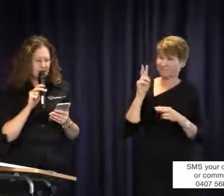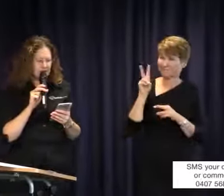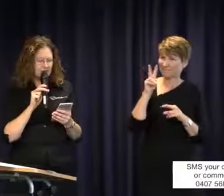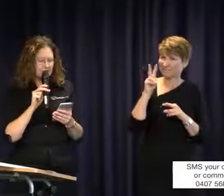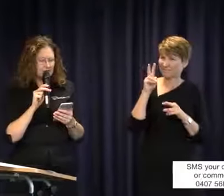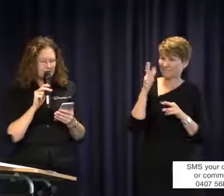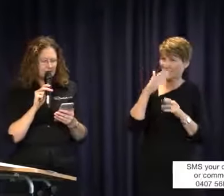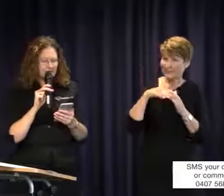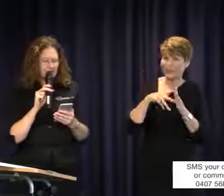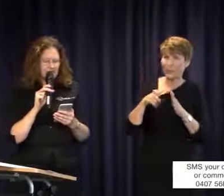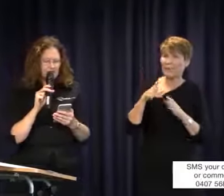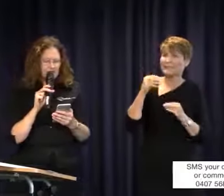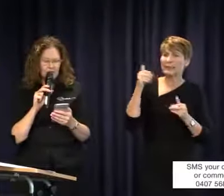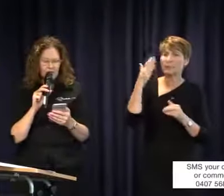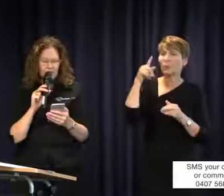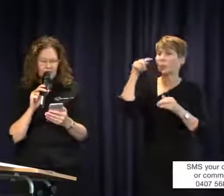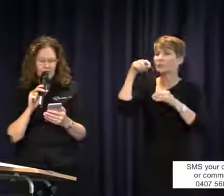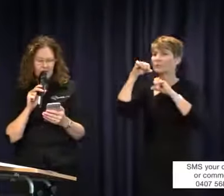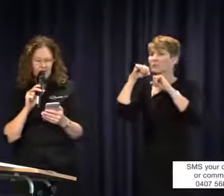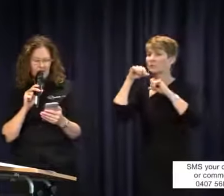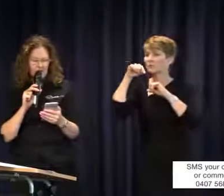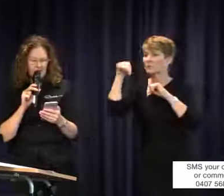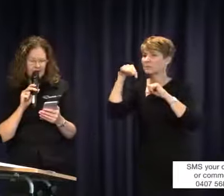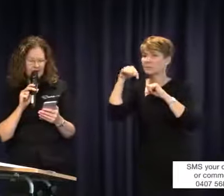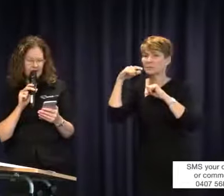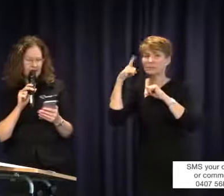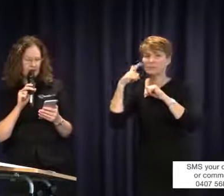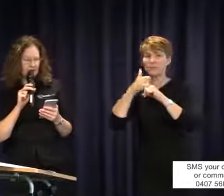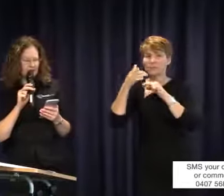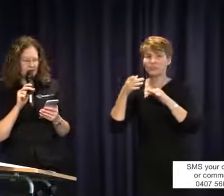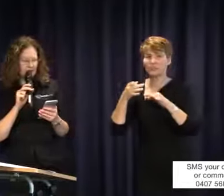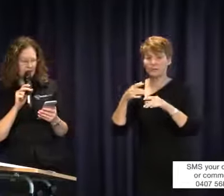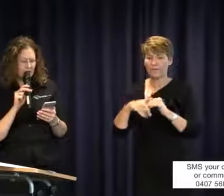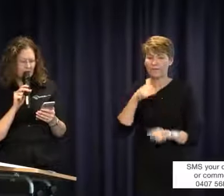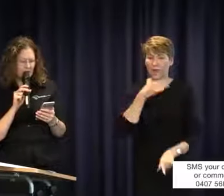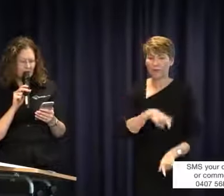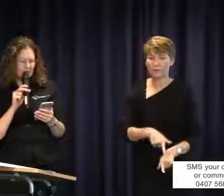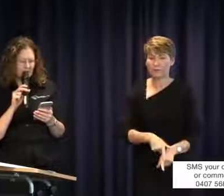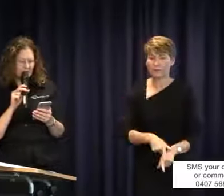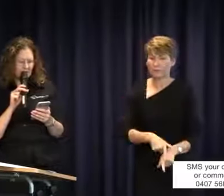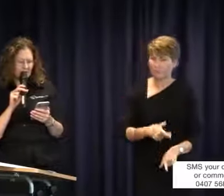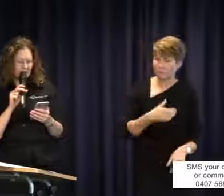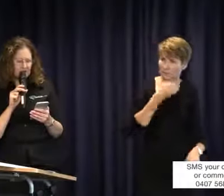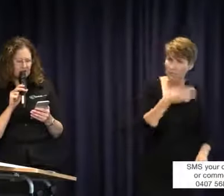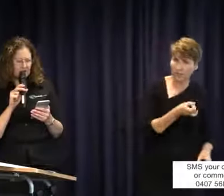choices for which communication mode and does a parent and their child have a right to request